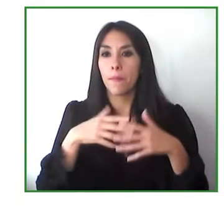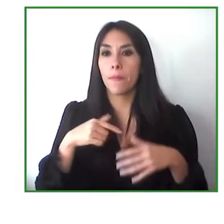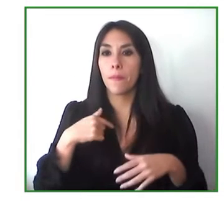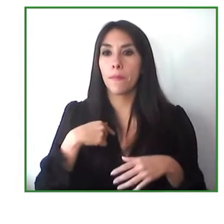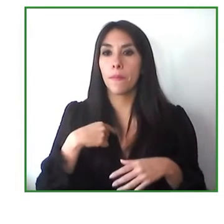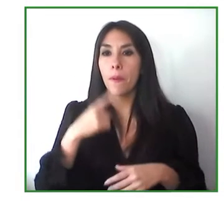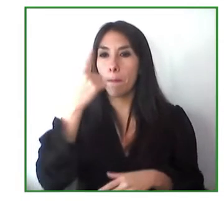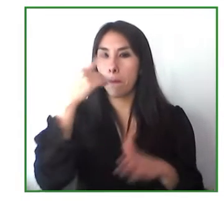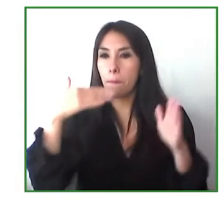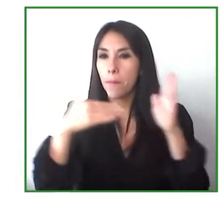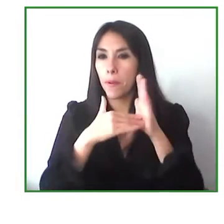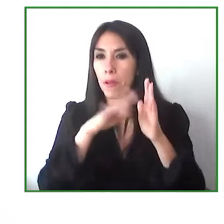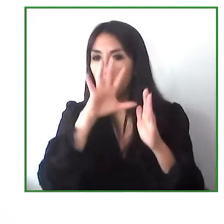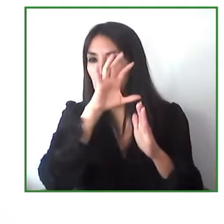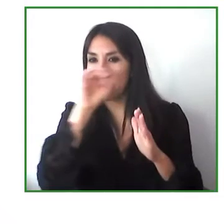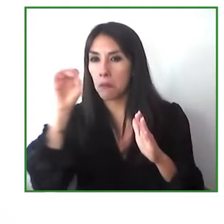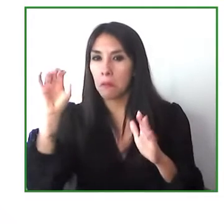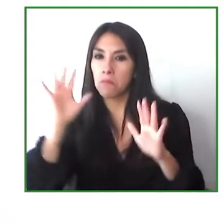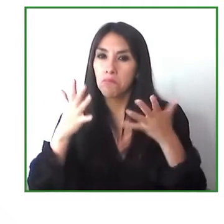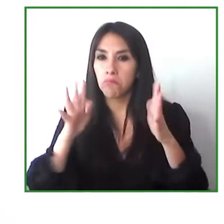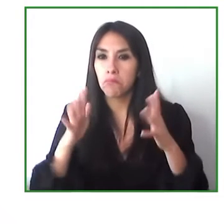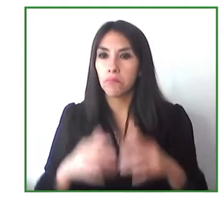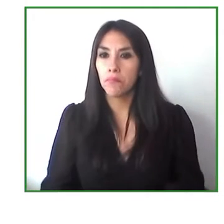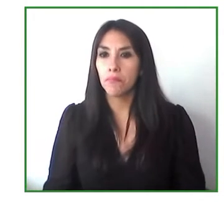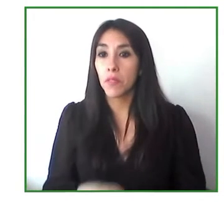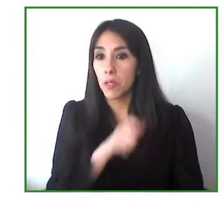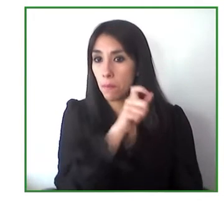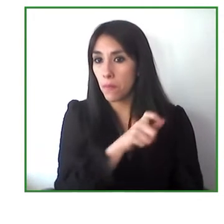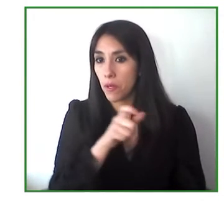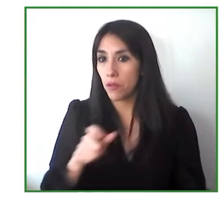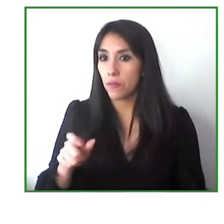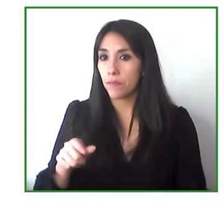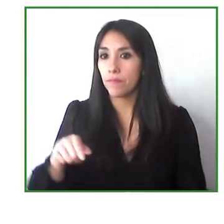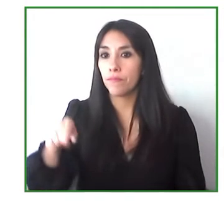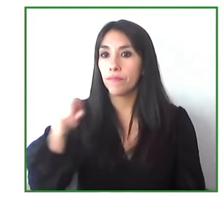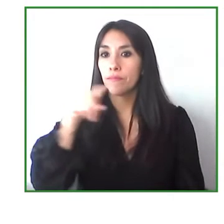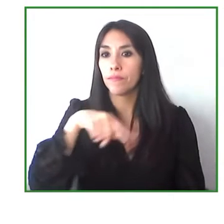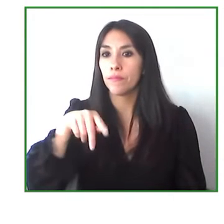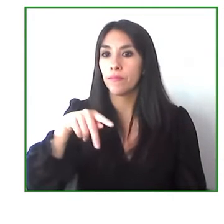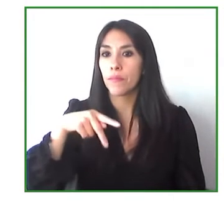doctoral level students at my university i am focused on a teacher